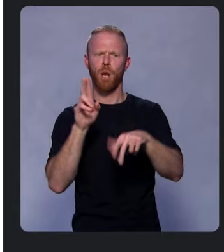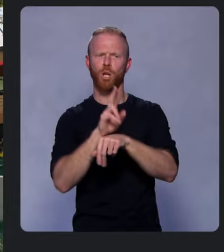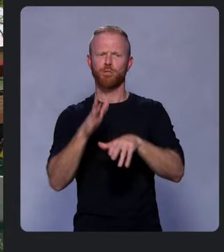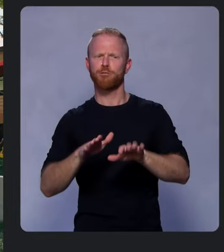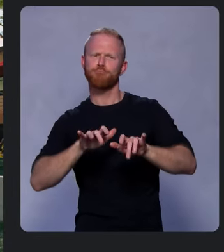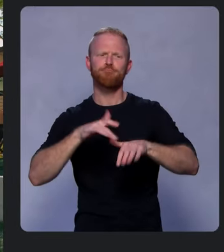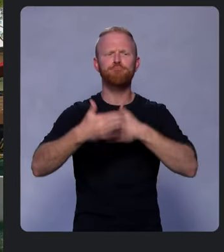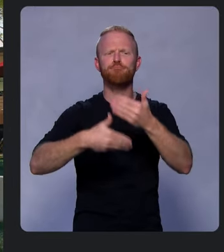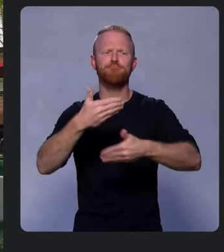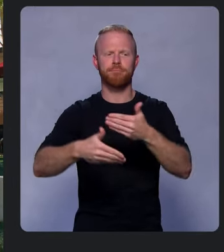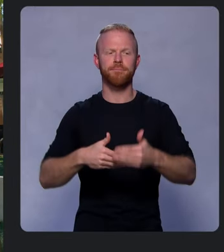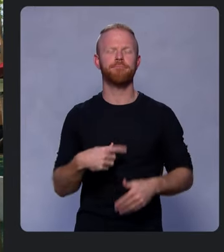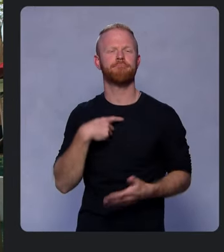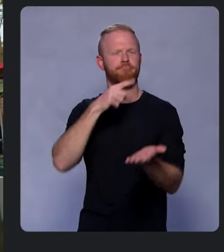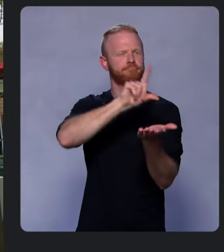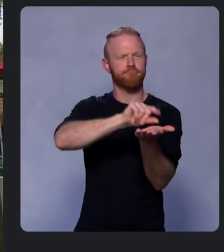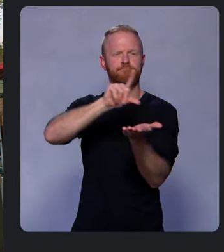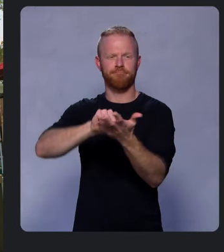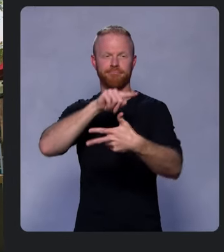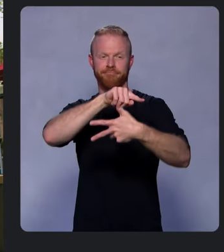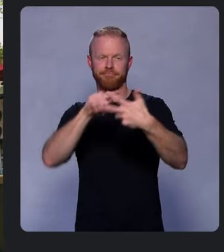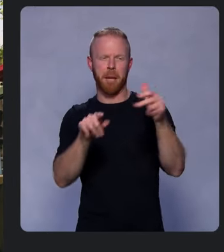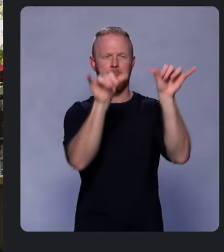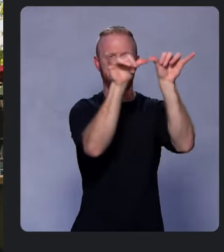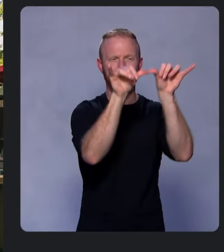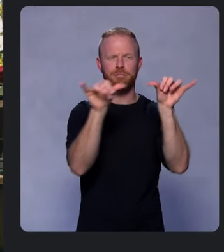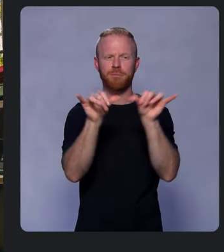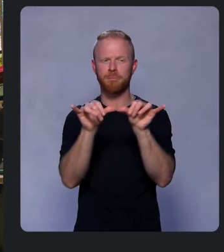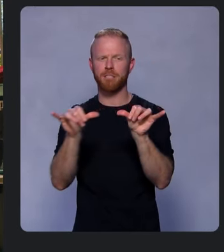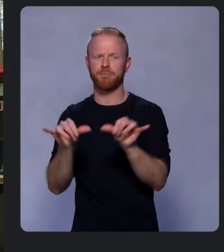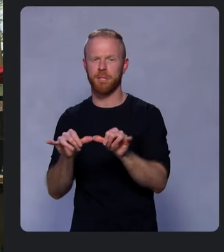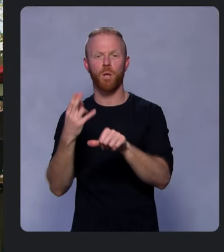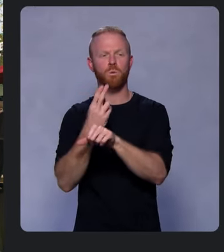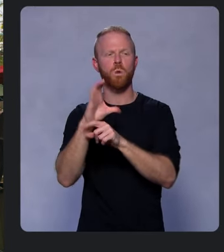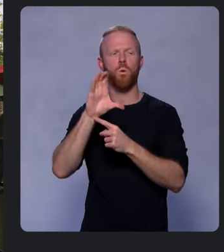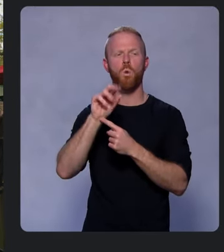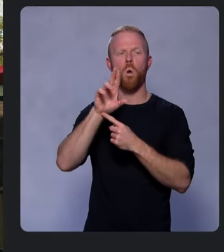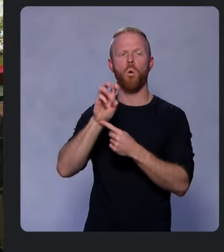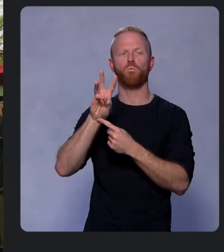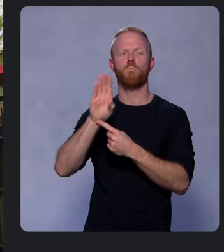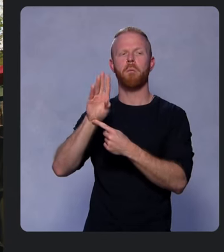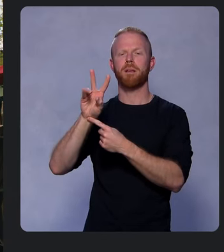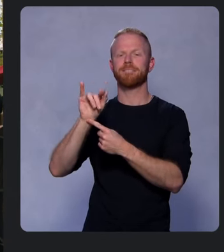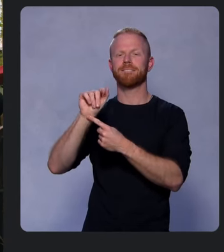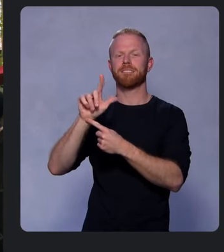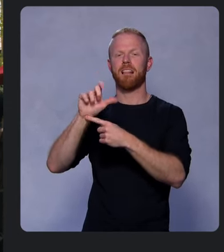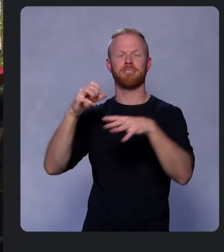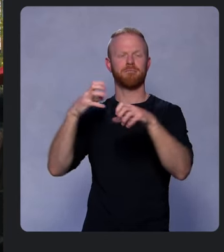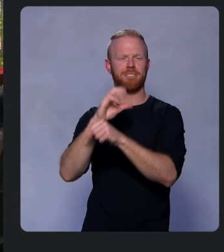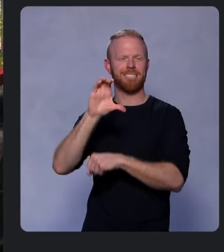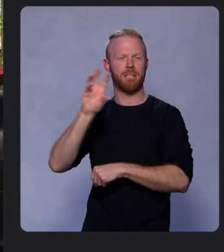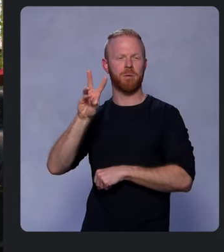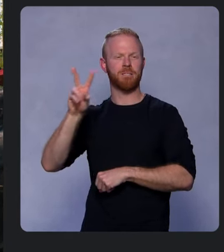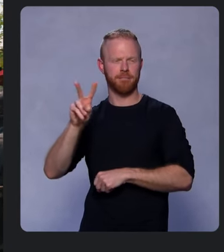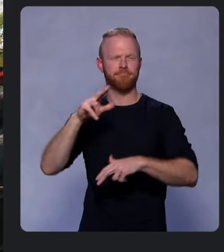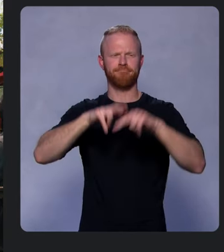We published these three metrics as the Core Web Vitals to help site owners build the best experiences possible.